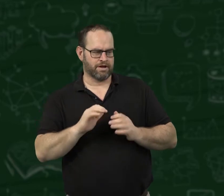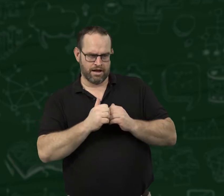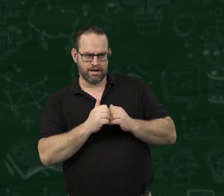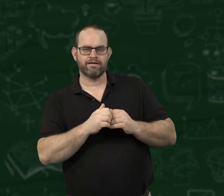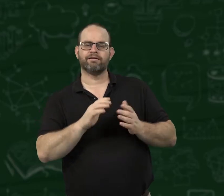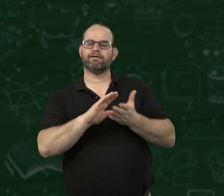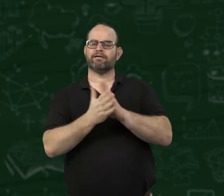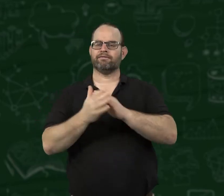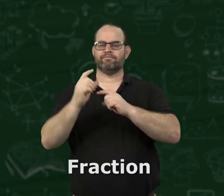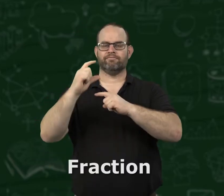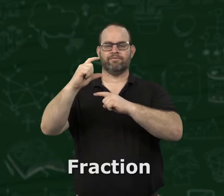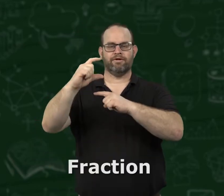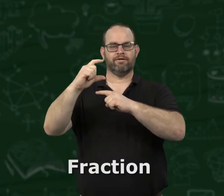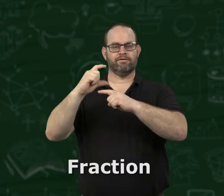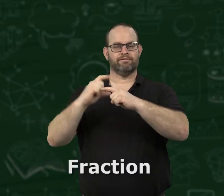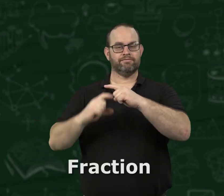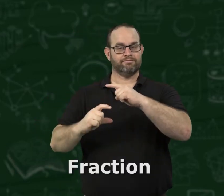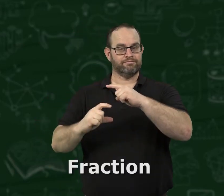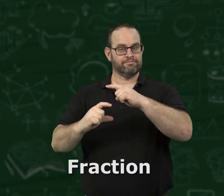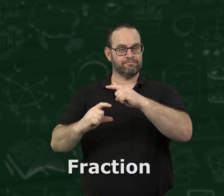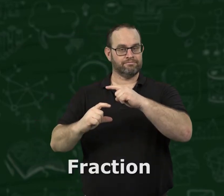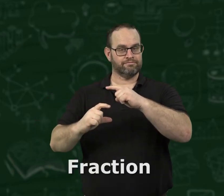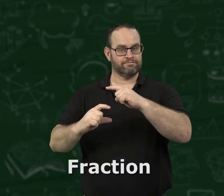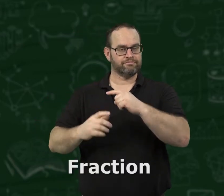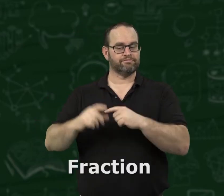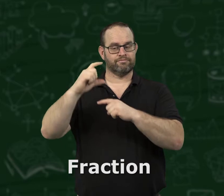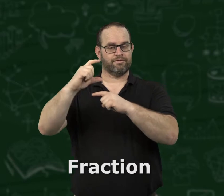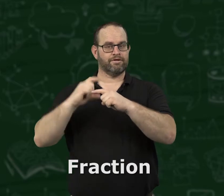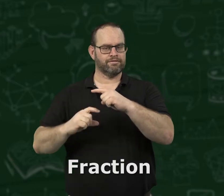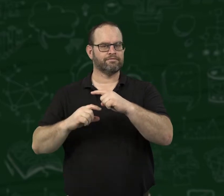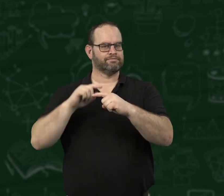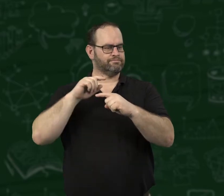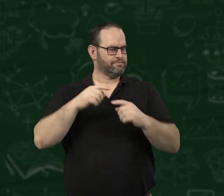You can set it up as a fraction.